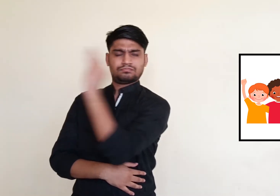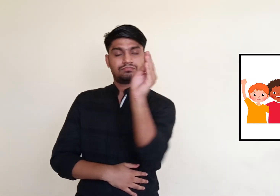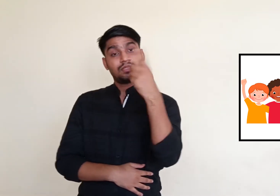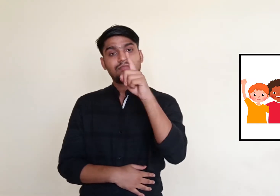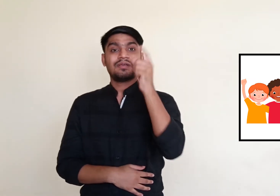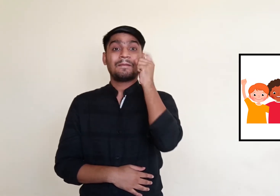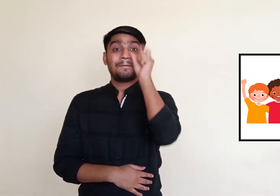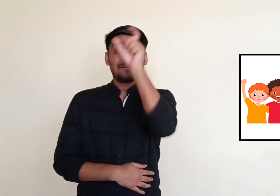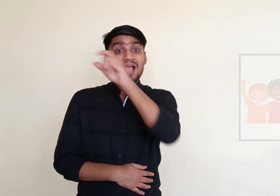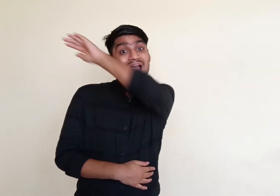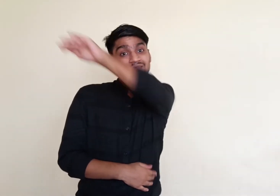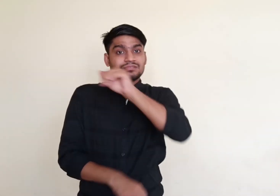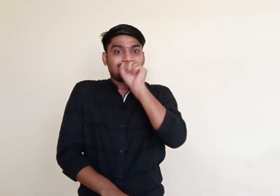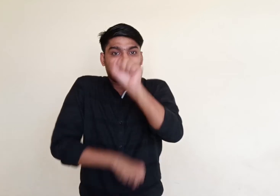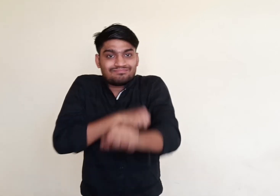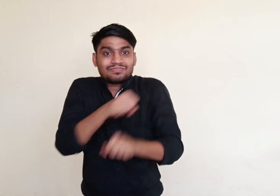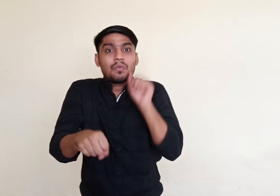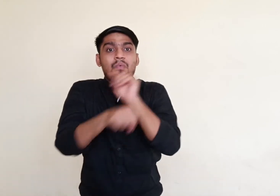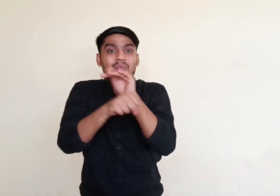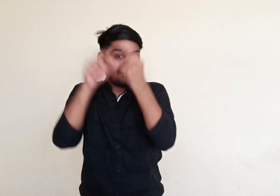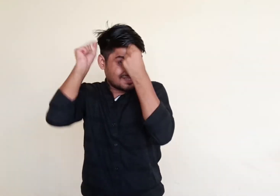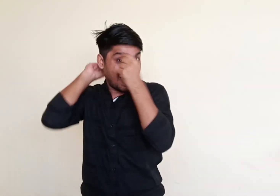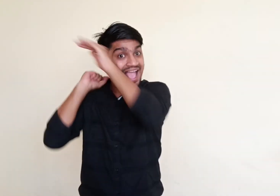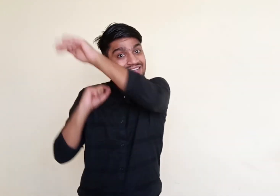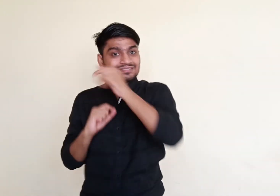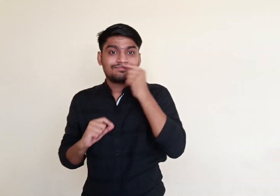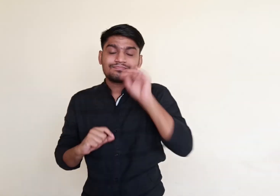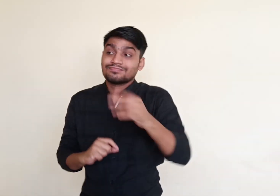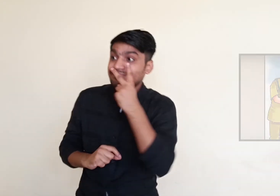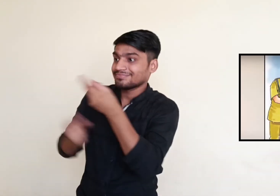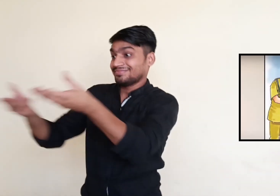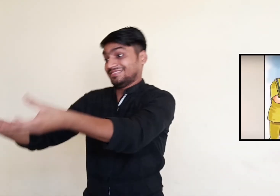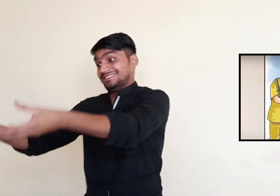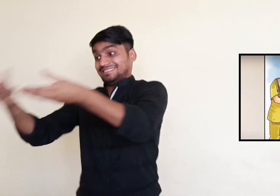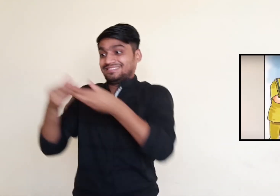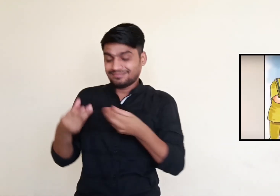Within a week the postman came once again to deliver the letters.